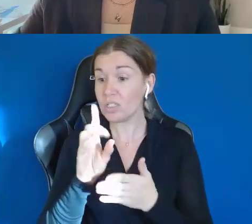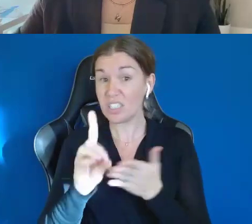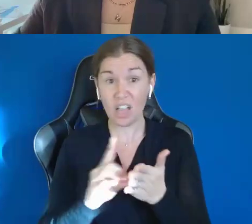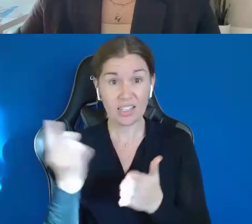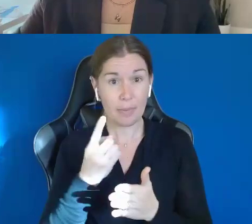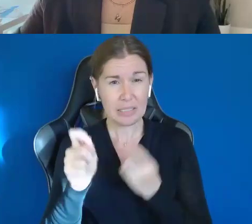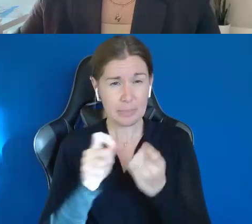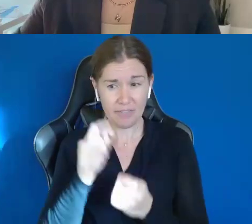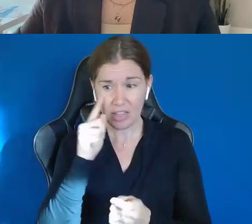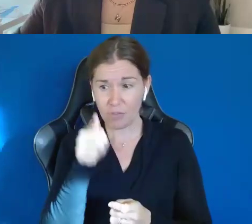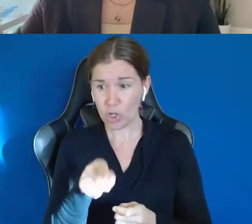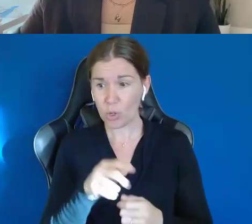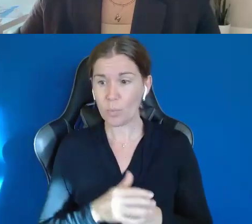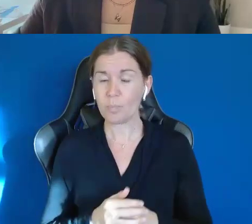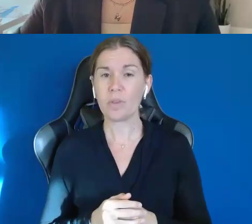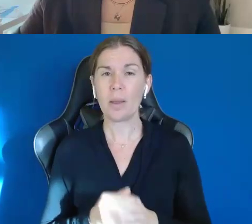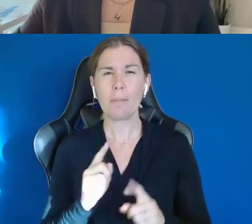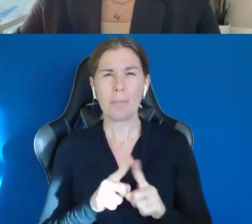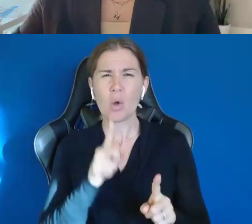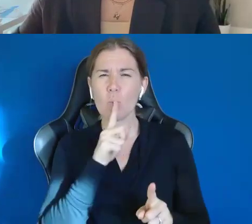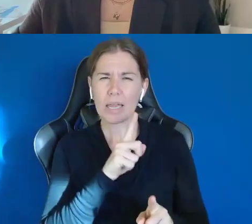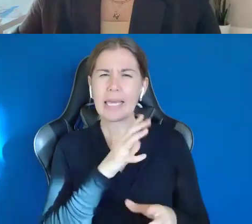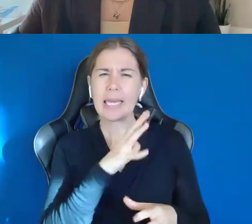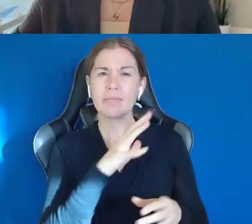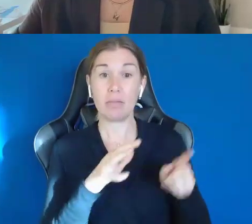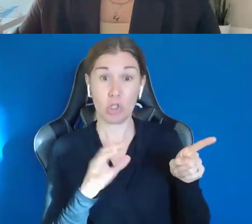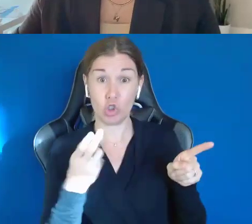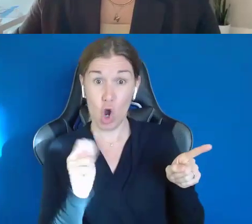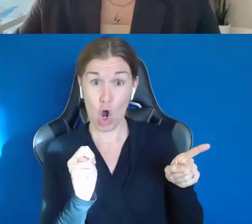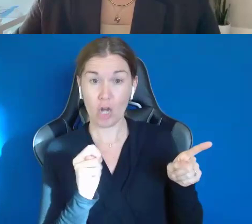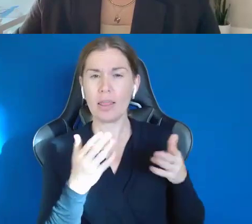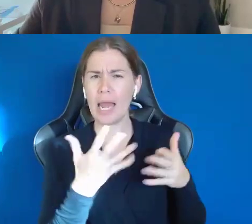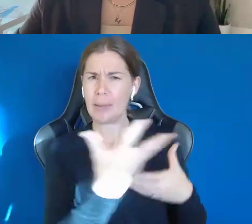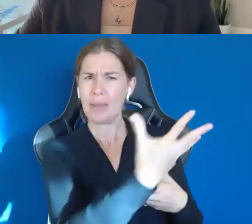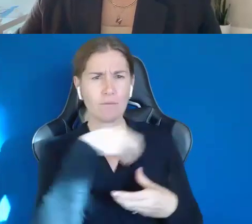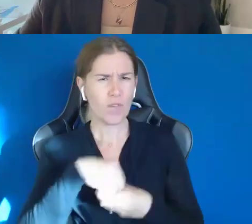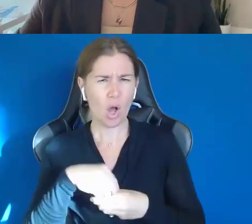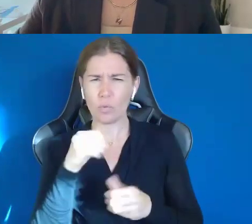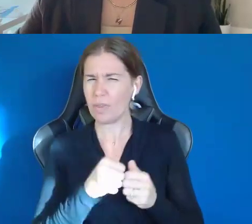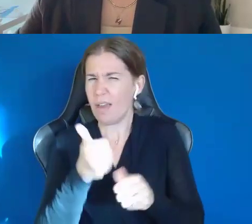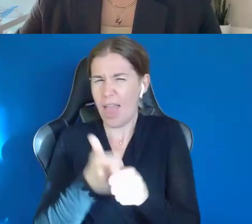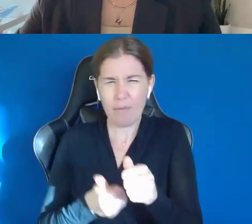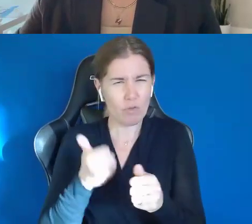So, just really keeping Shawn involved with every aspect of the business, but just making